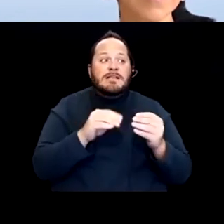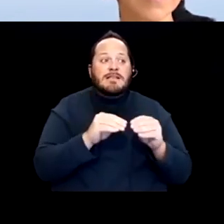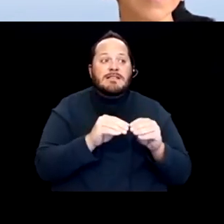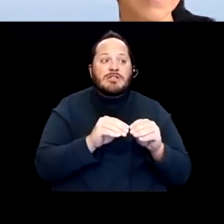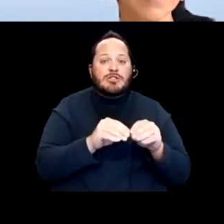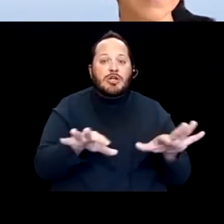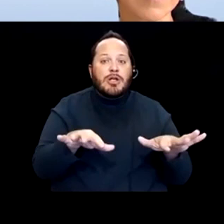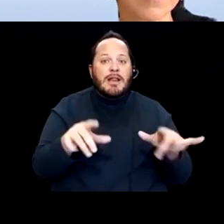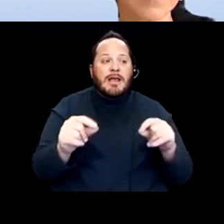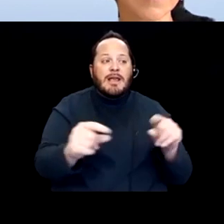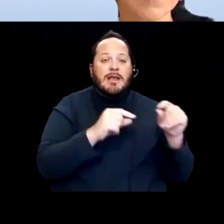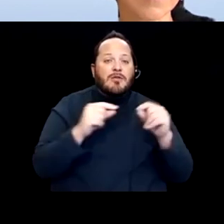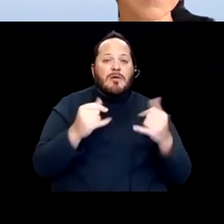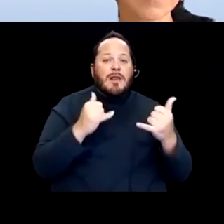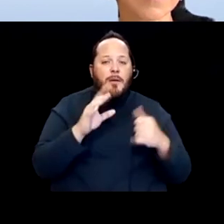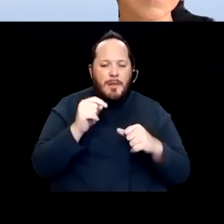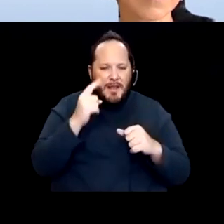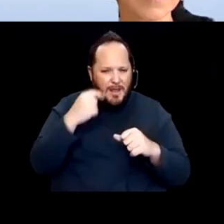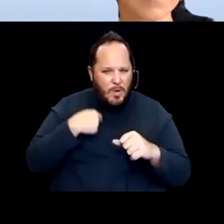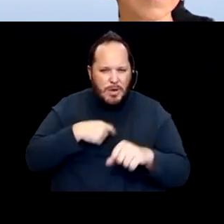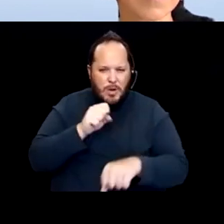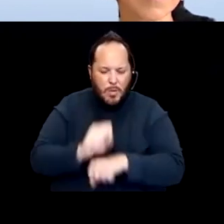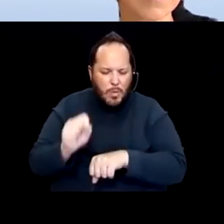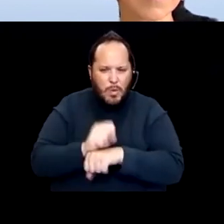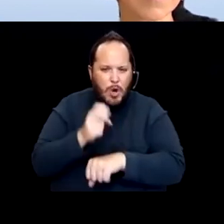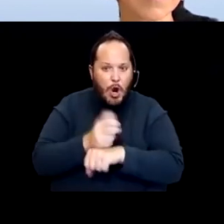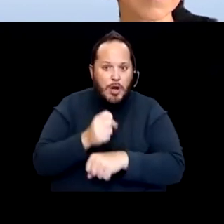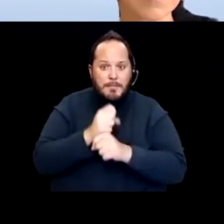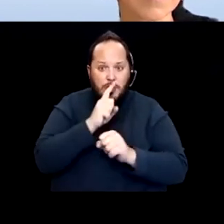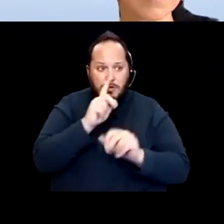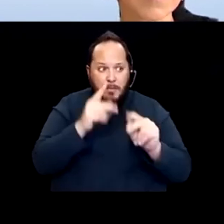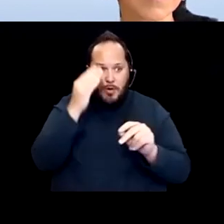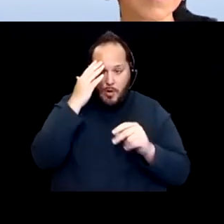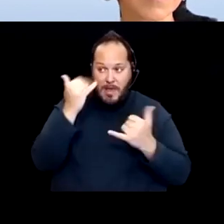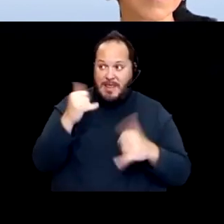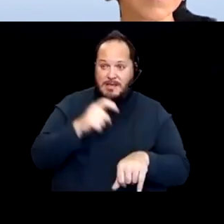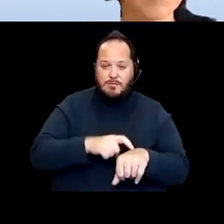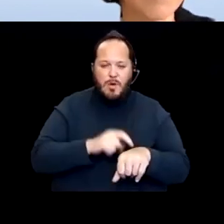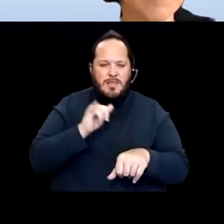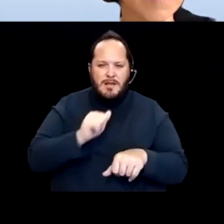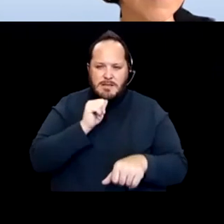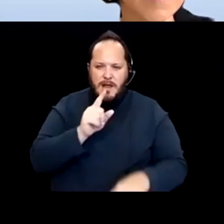hard to make sure that folks know that at this point that's not any type of factual information. Right?